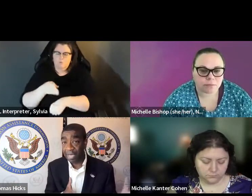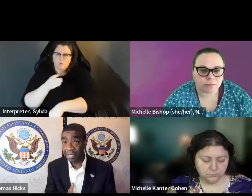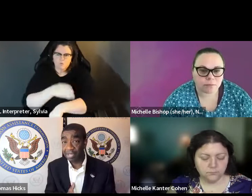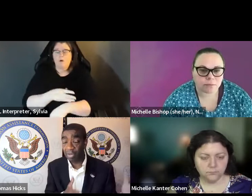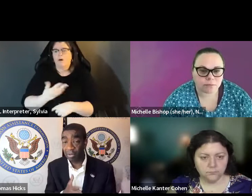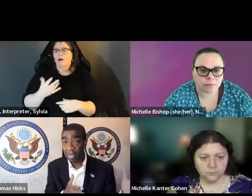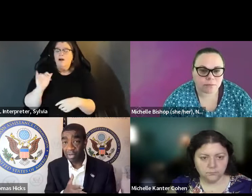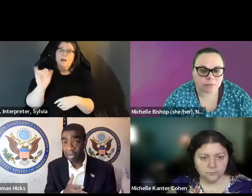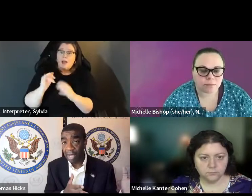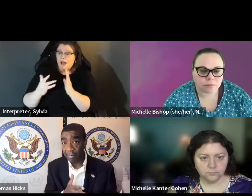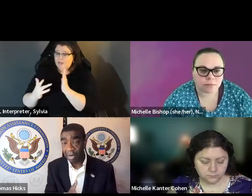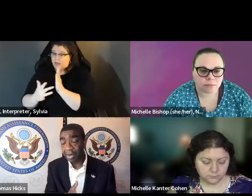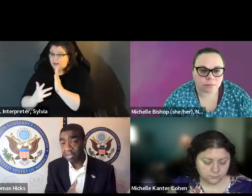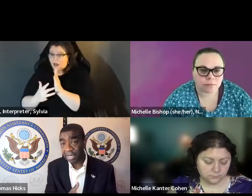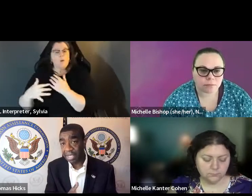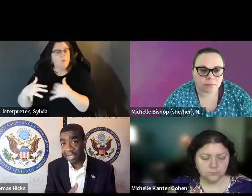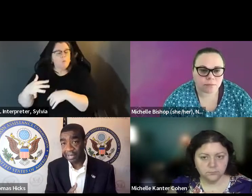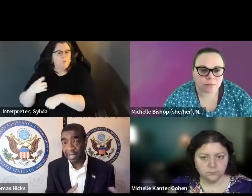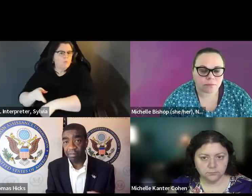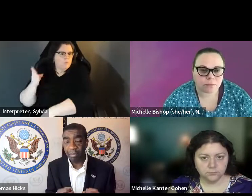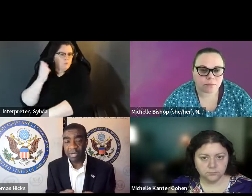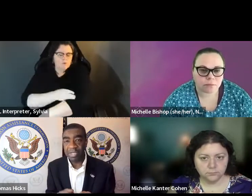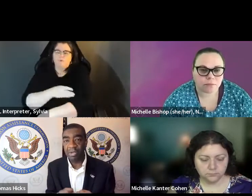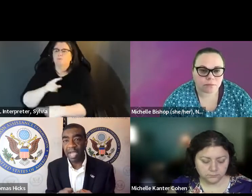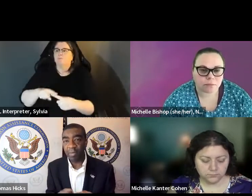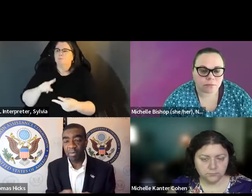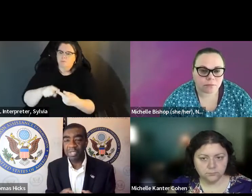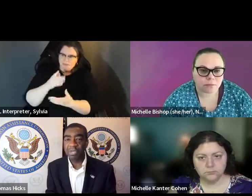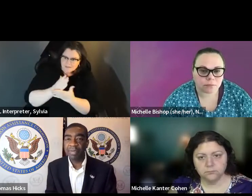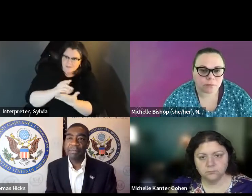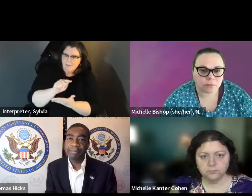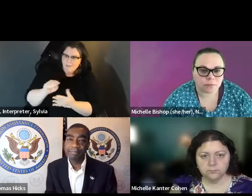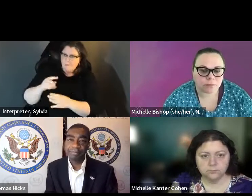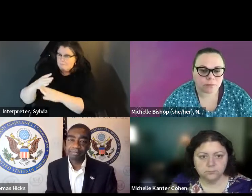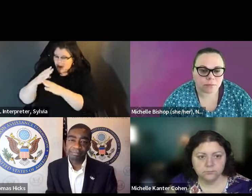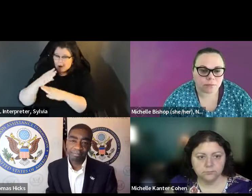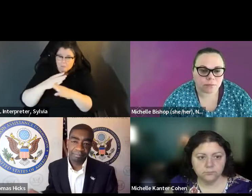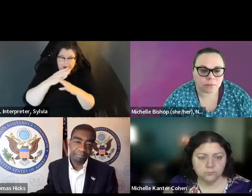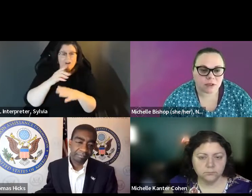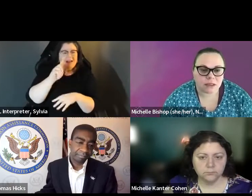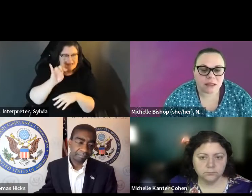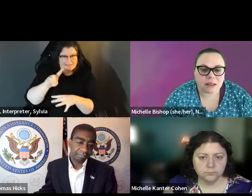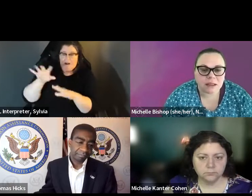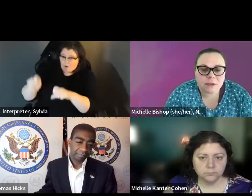point where we should be. We 've made great strides with technology. We've made great strides with some additional